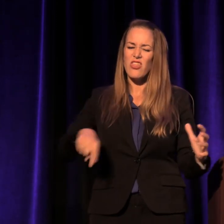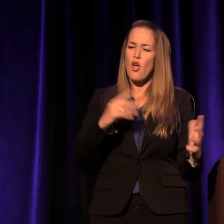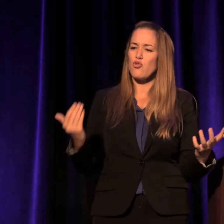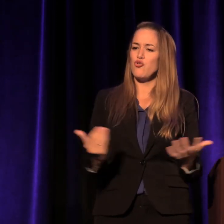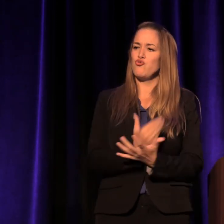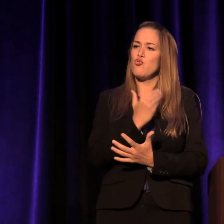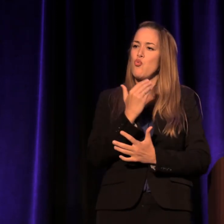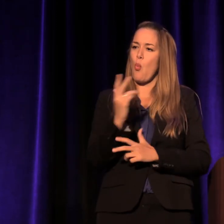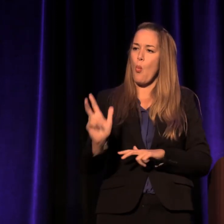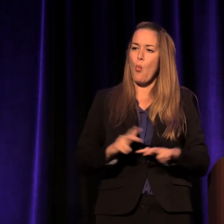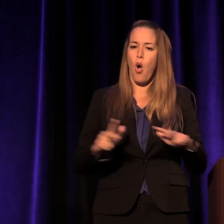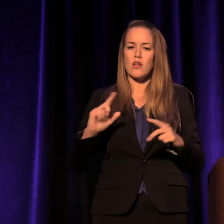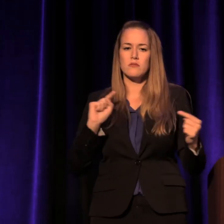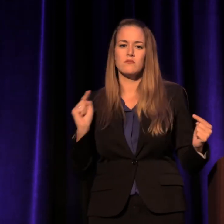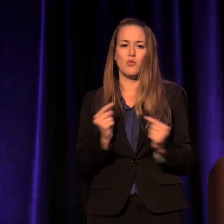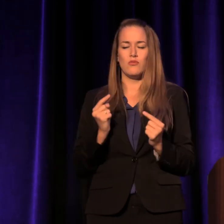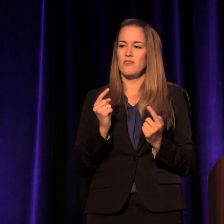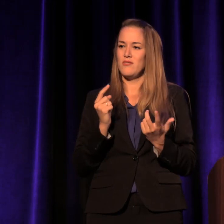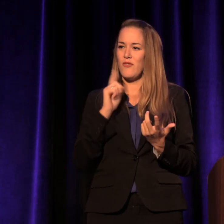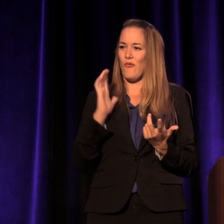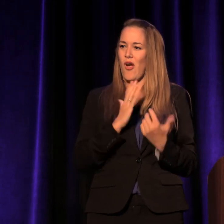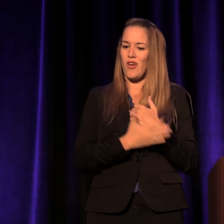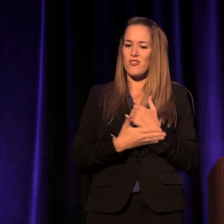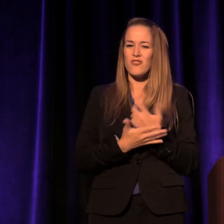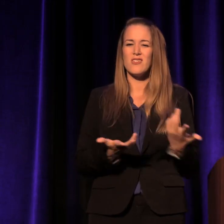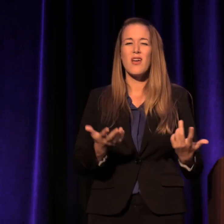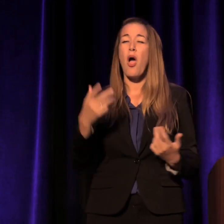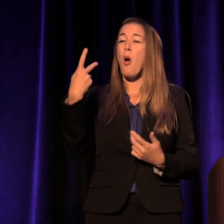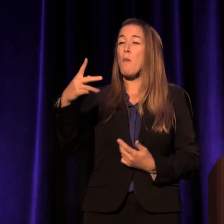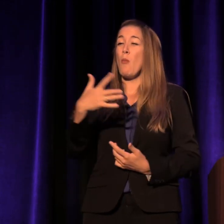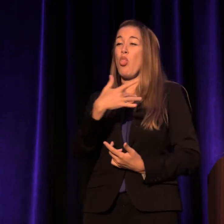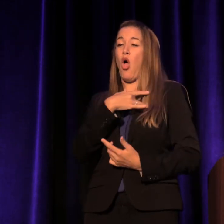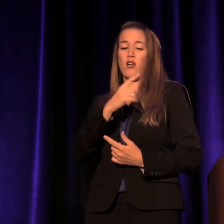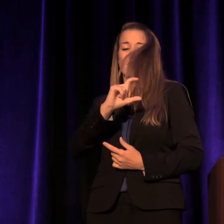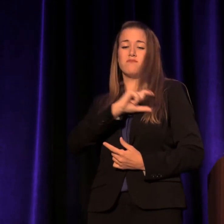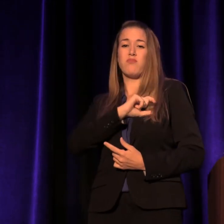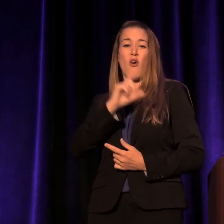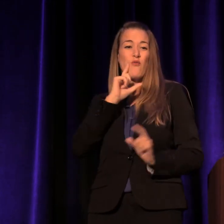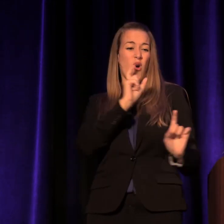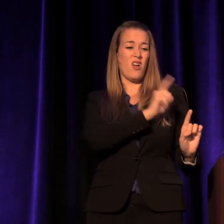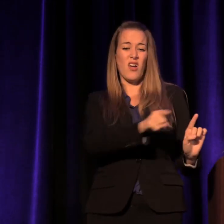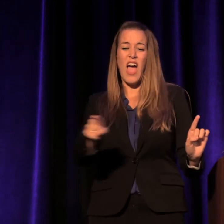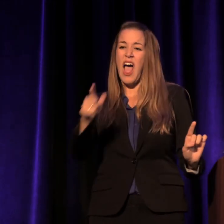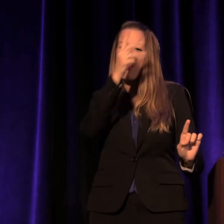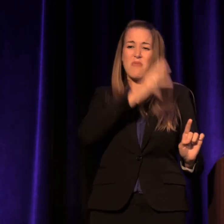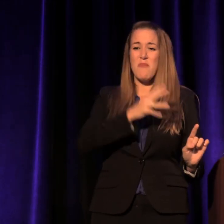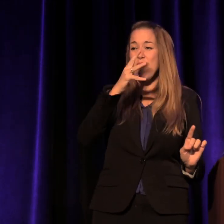Where are the purple hearts for women, men, and children who have managed to endure?